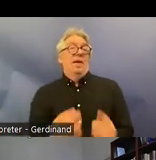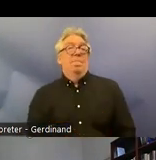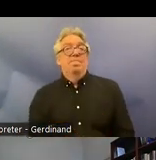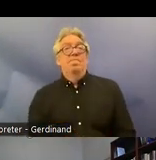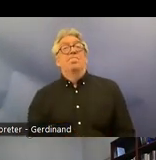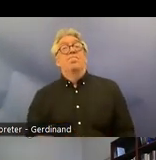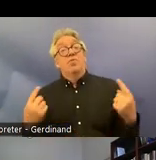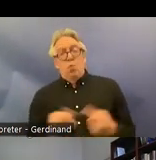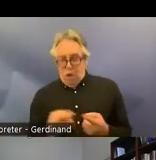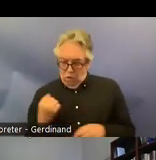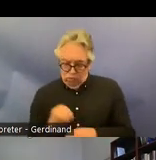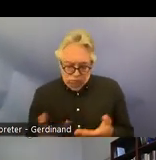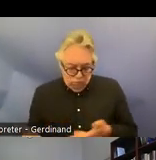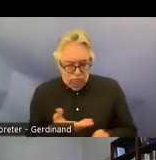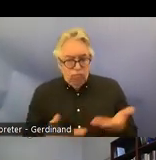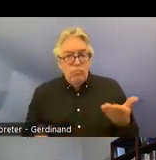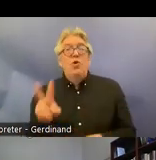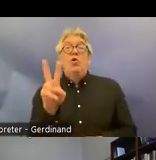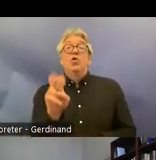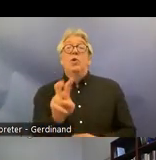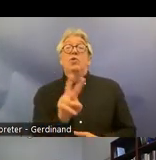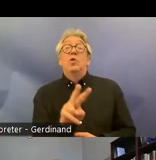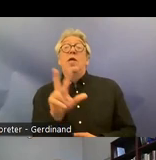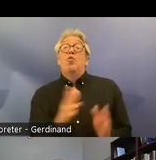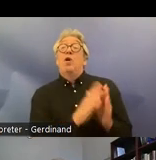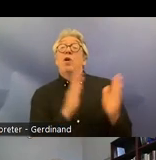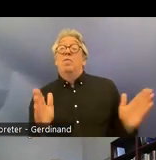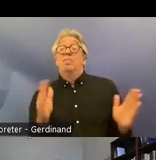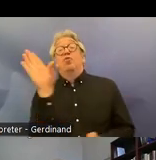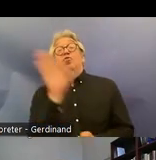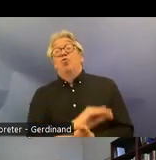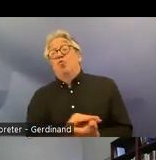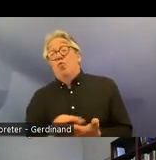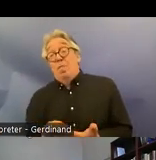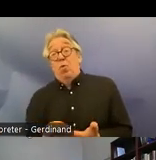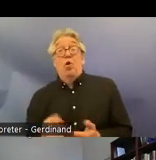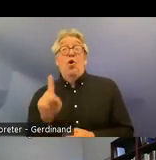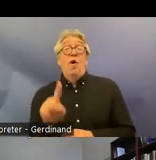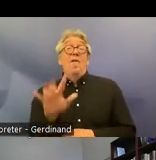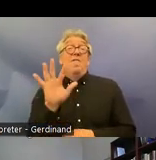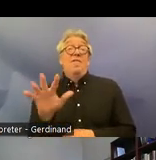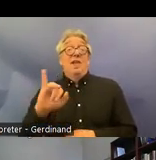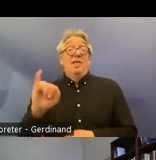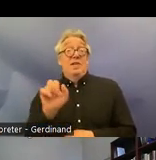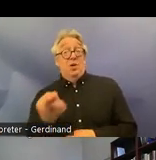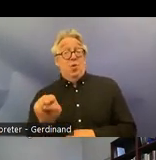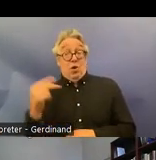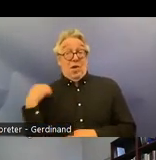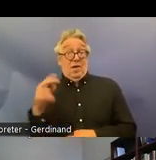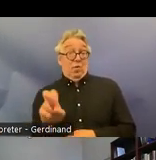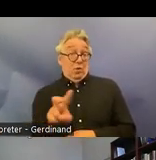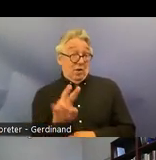our work in 2023 so submitted our report on 15th of January this year and it is